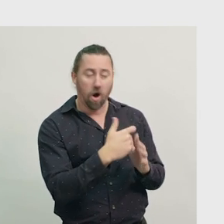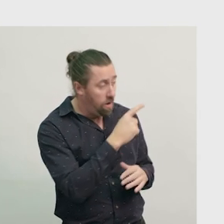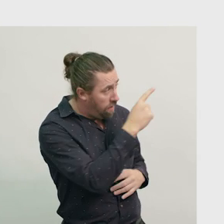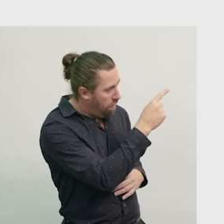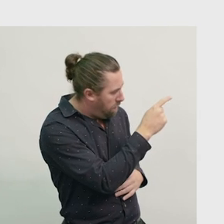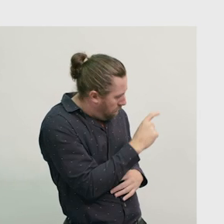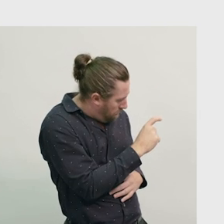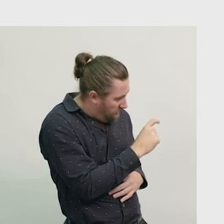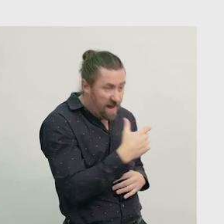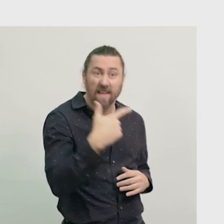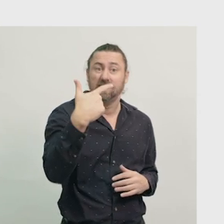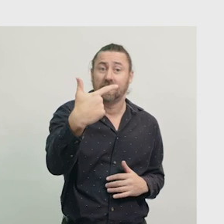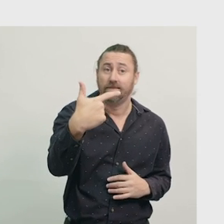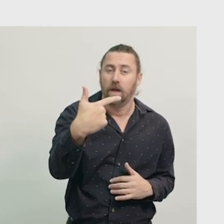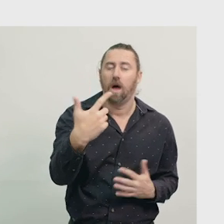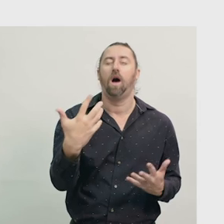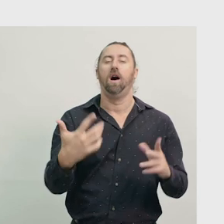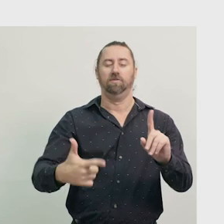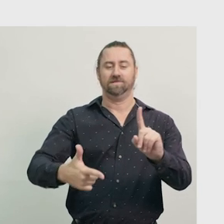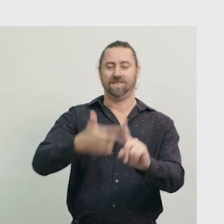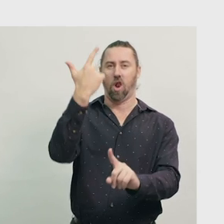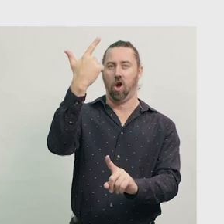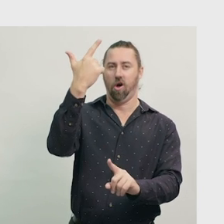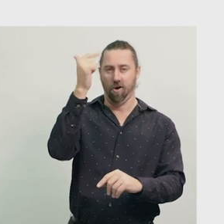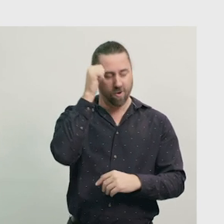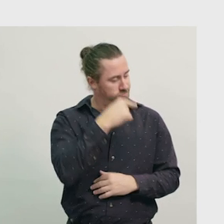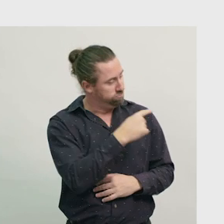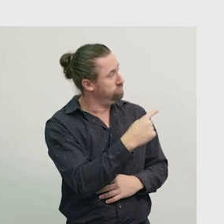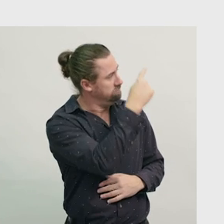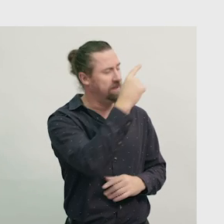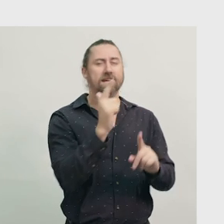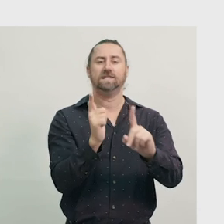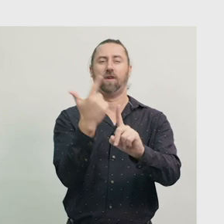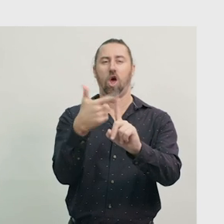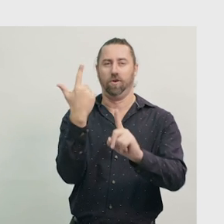and the short hand is on the 7, so we know that the time is 7 o’clock.